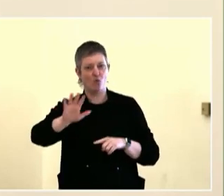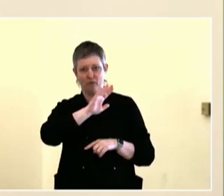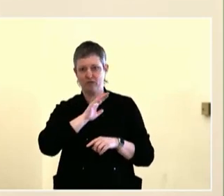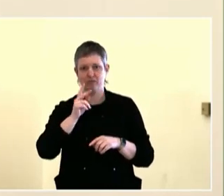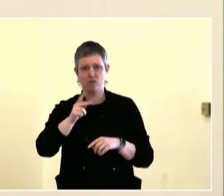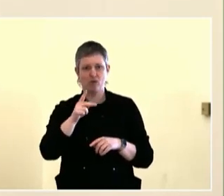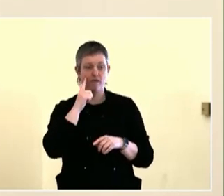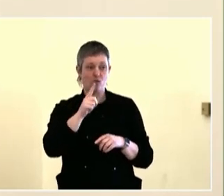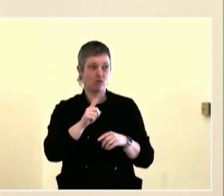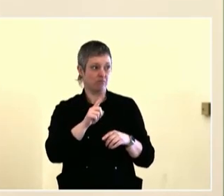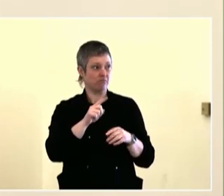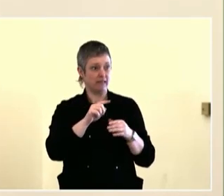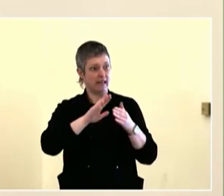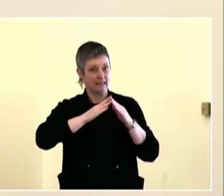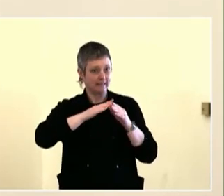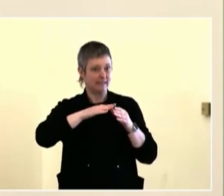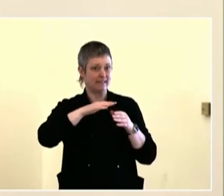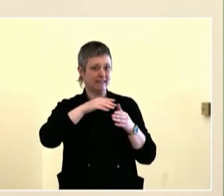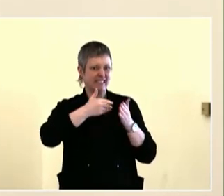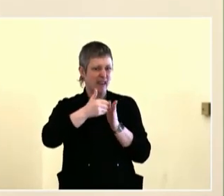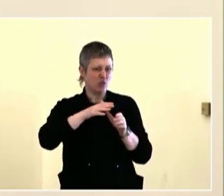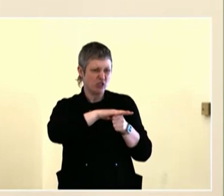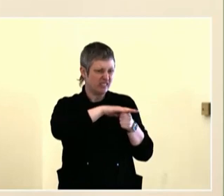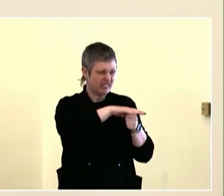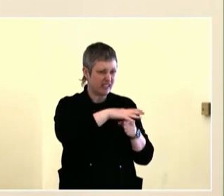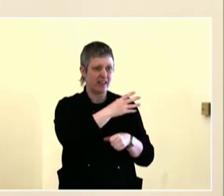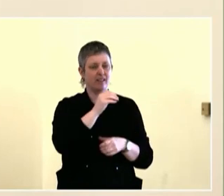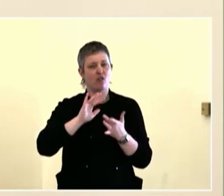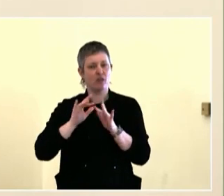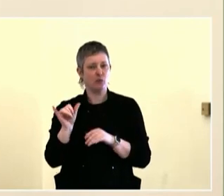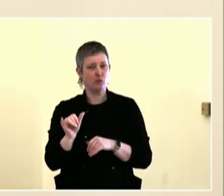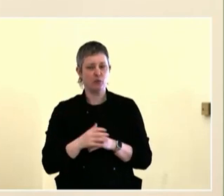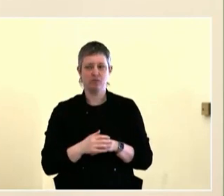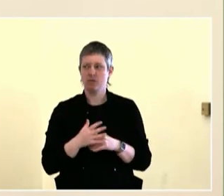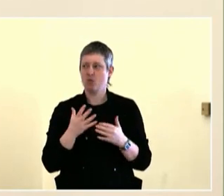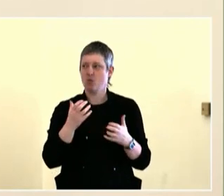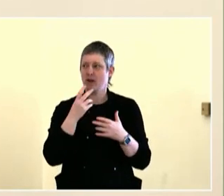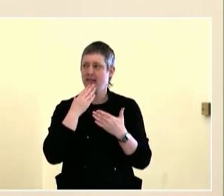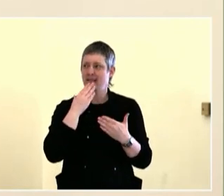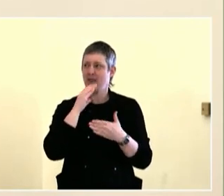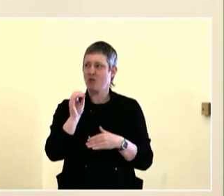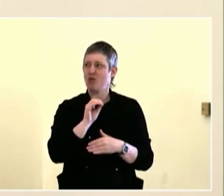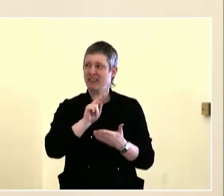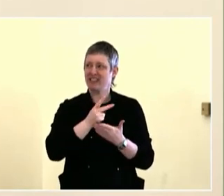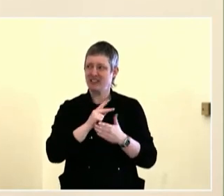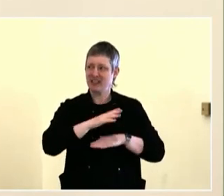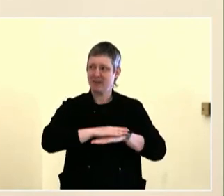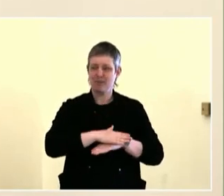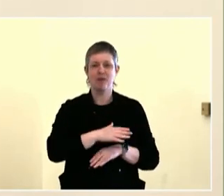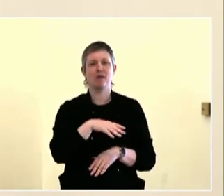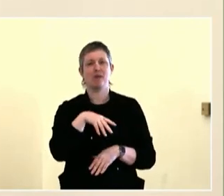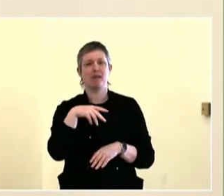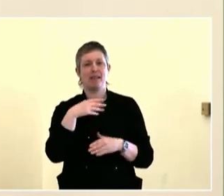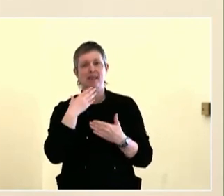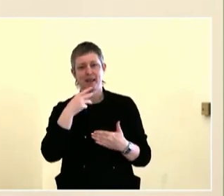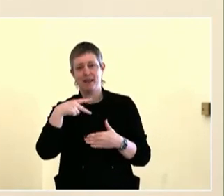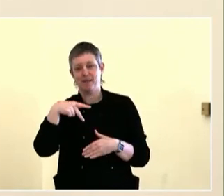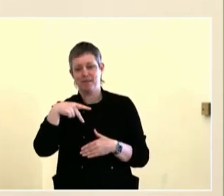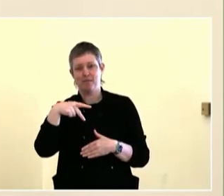resiliency, so things like community gardens, and planting more trees, and things like that, would really help with the